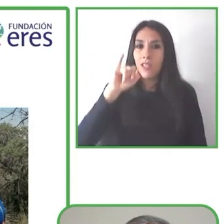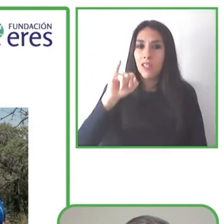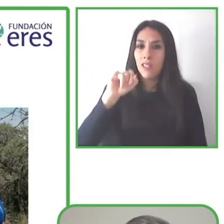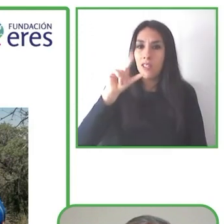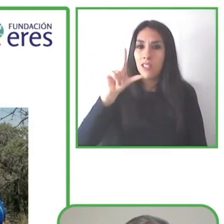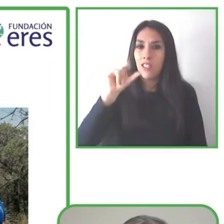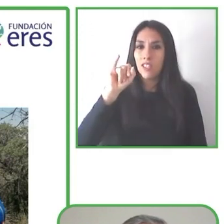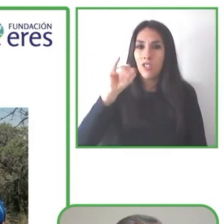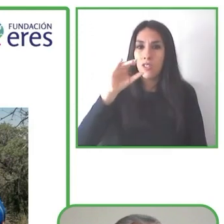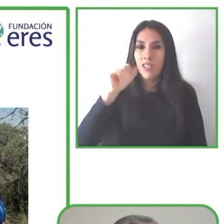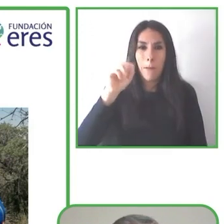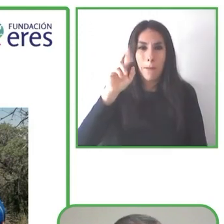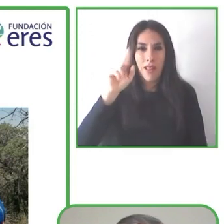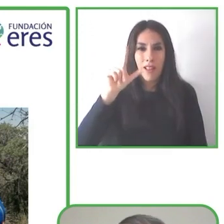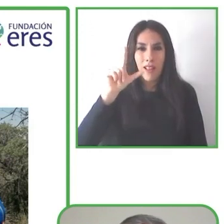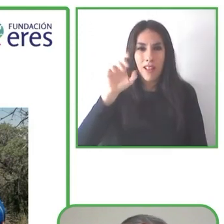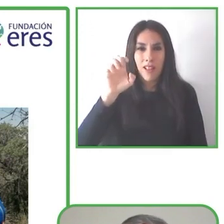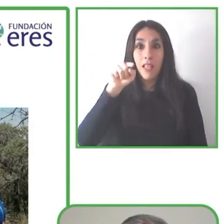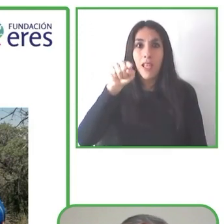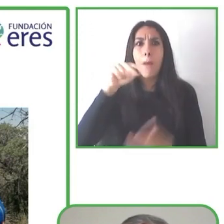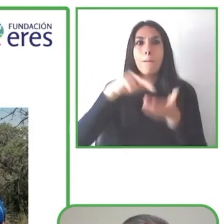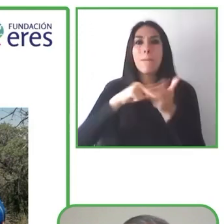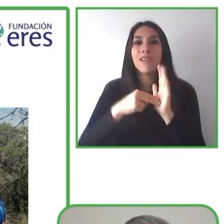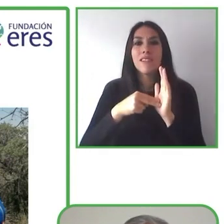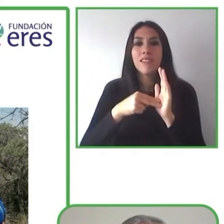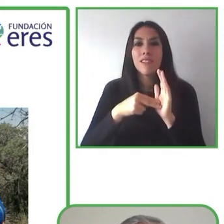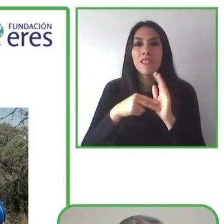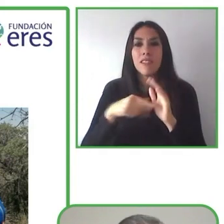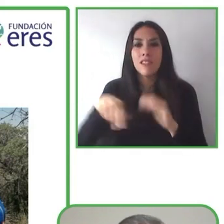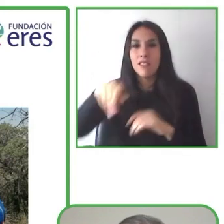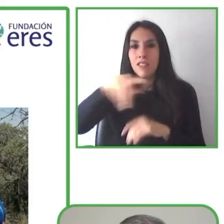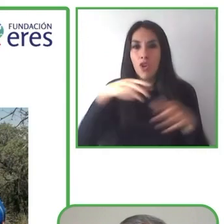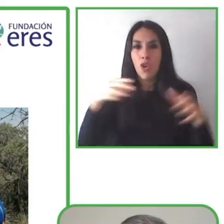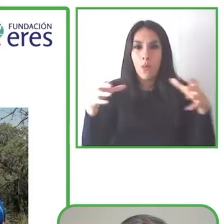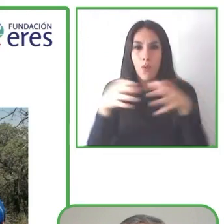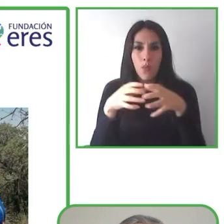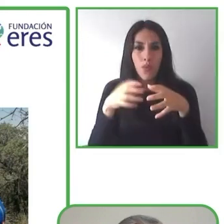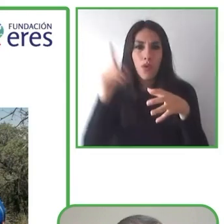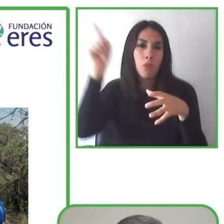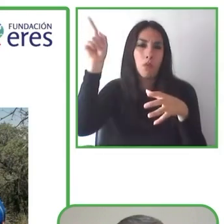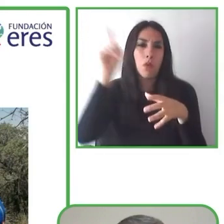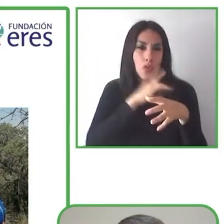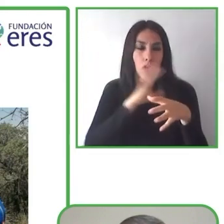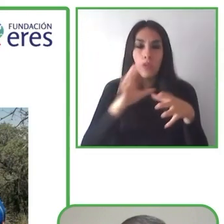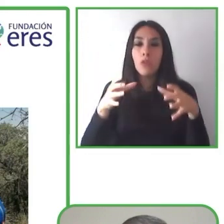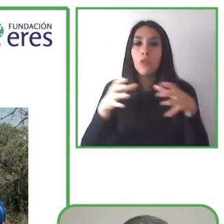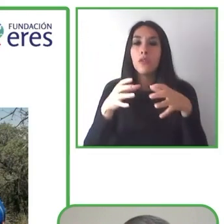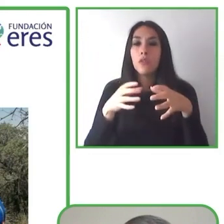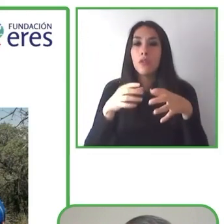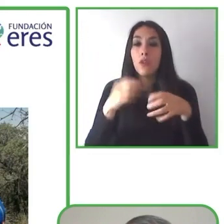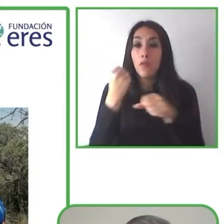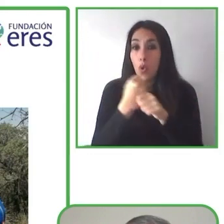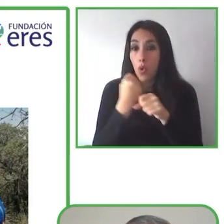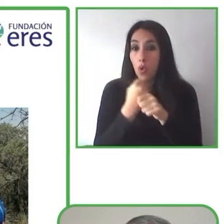who works with the foundation concaro, is one of the hiking model sales states.